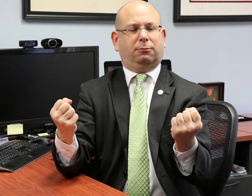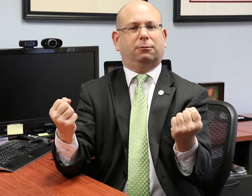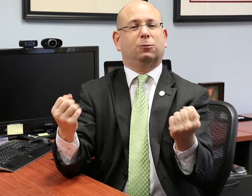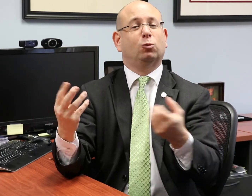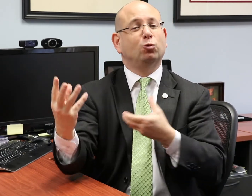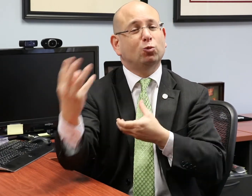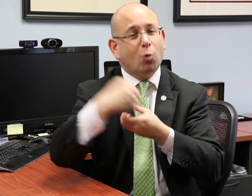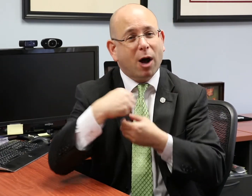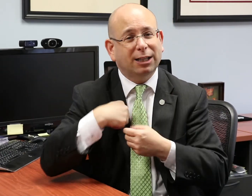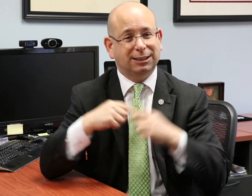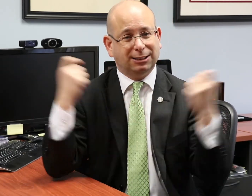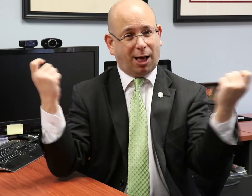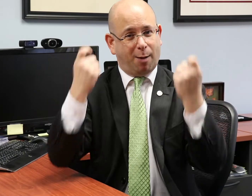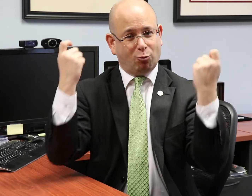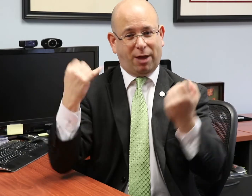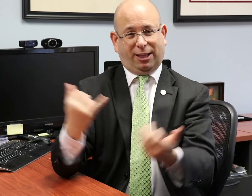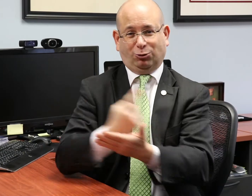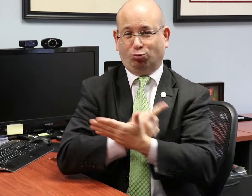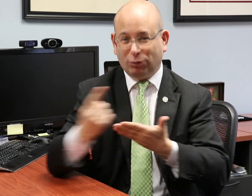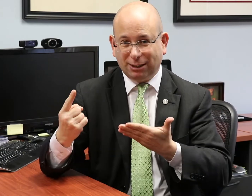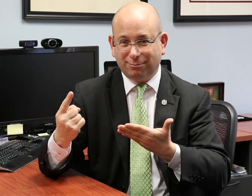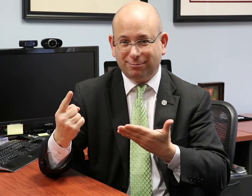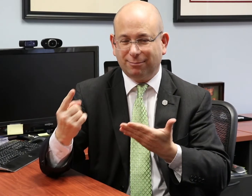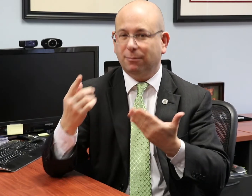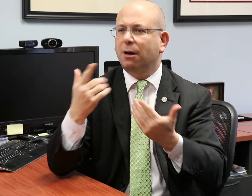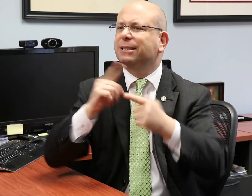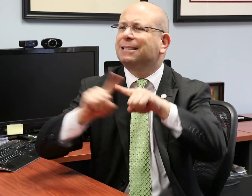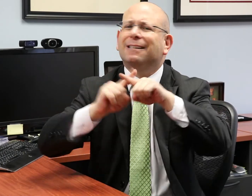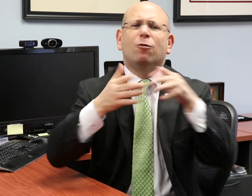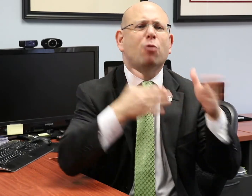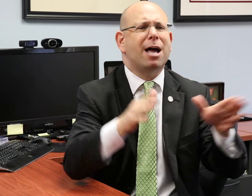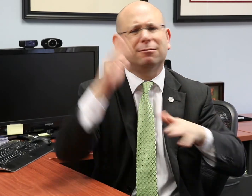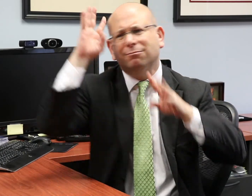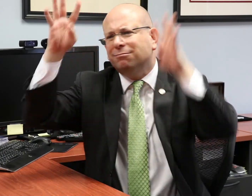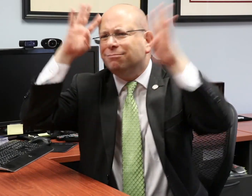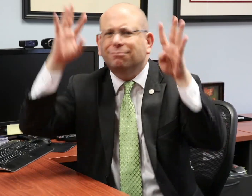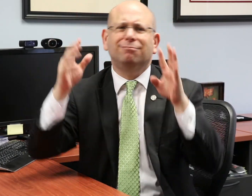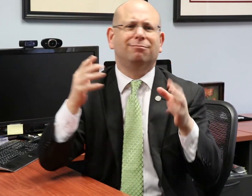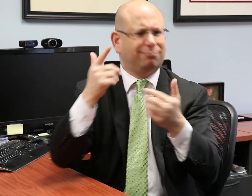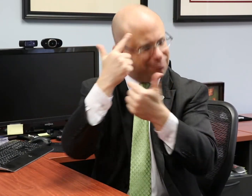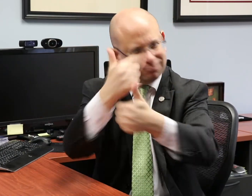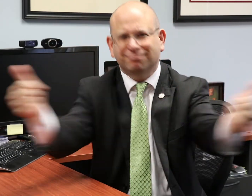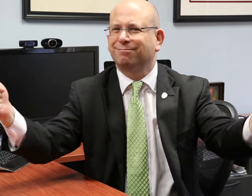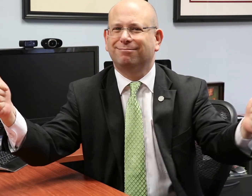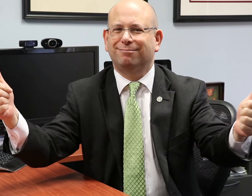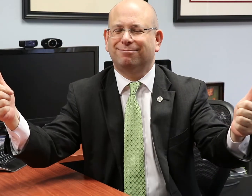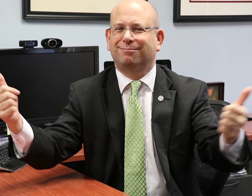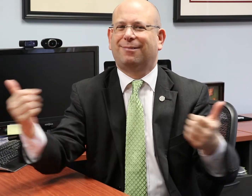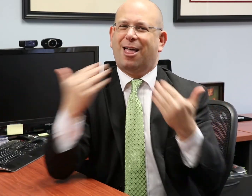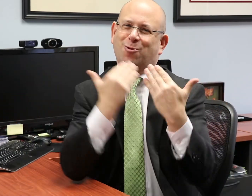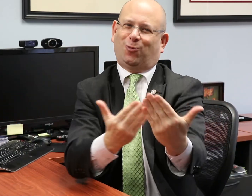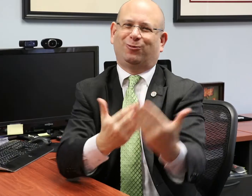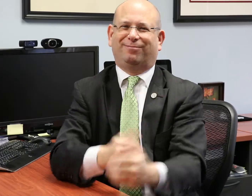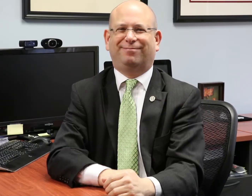Join us in celebrating this week, use any way you choose to celebrate sign languages. Thank you.